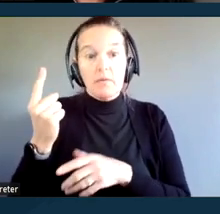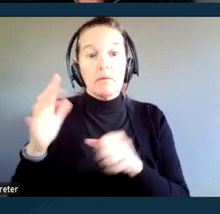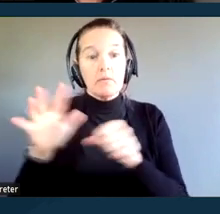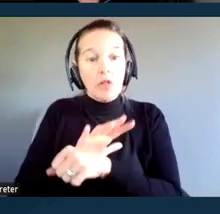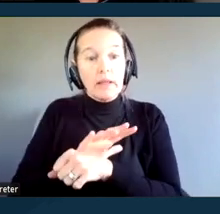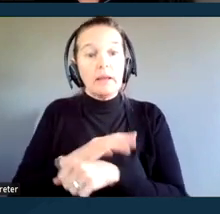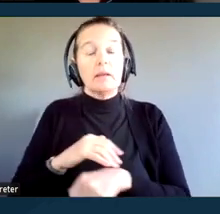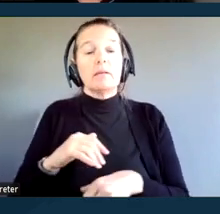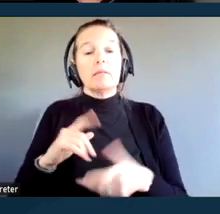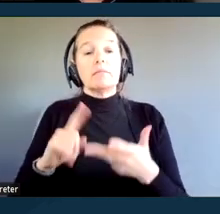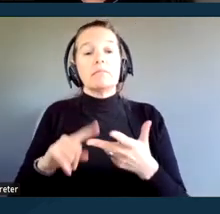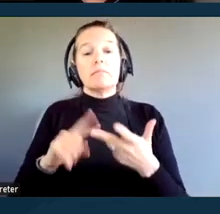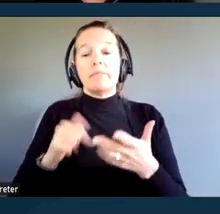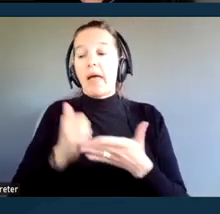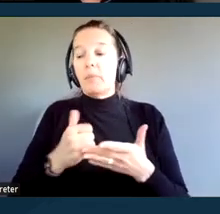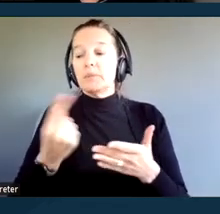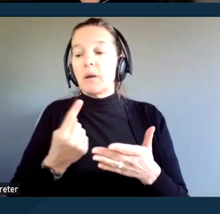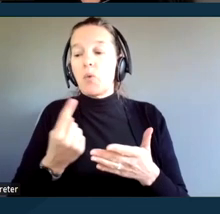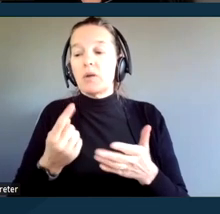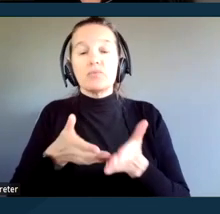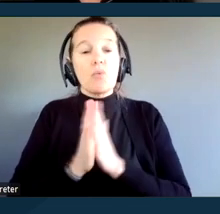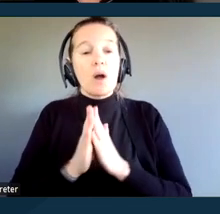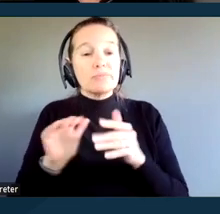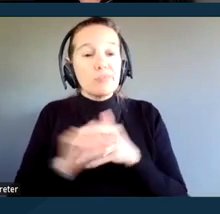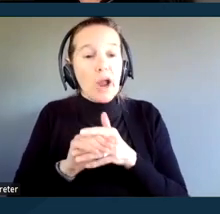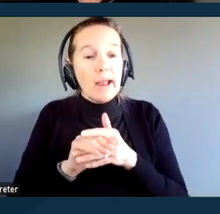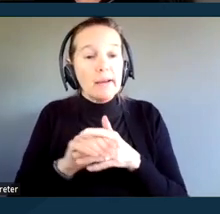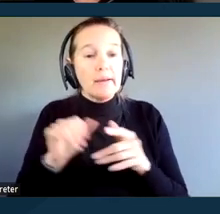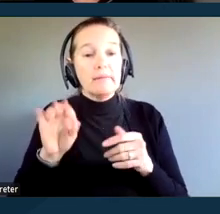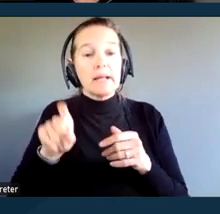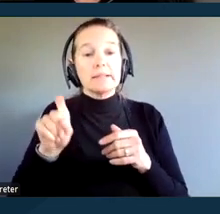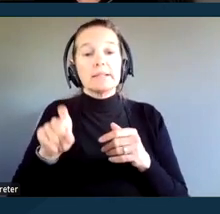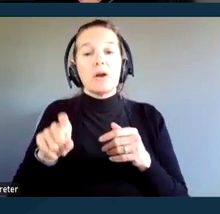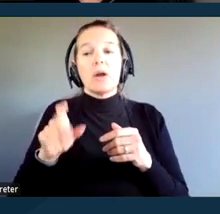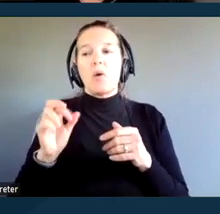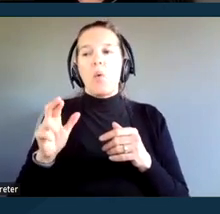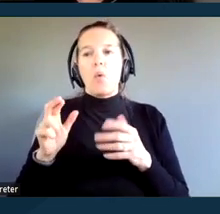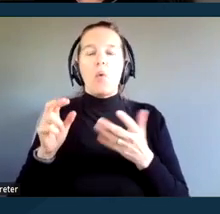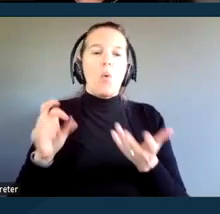assisting someone in requesting breaks when necessary, or somehow, you know, recognizing when the person needs to take a break